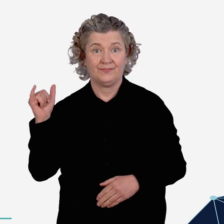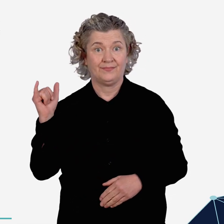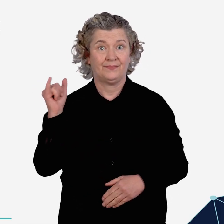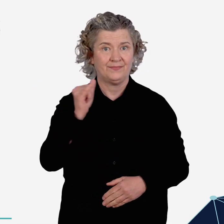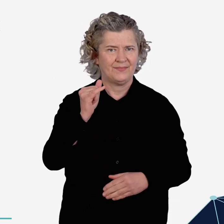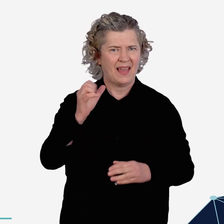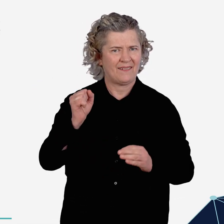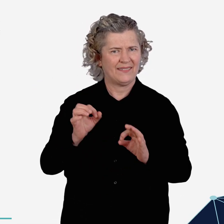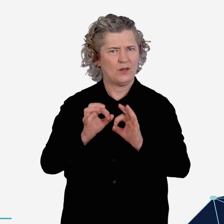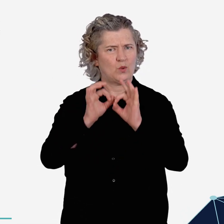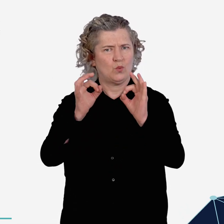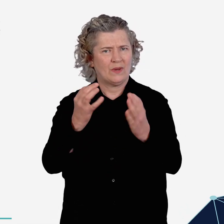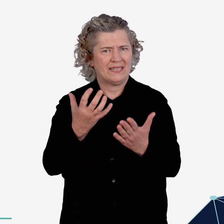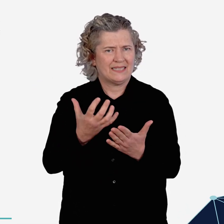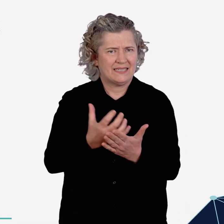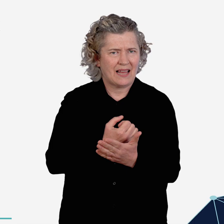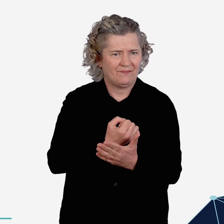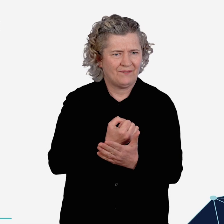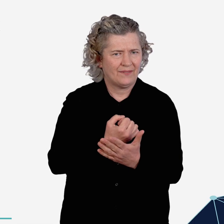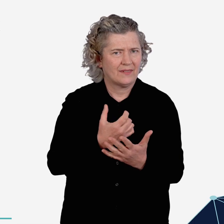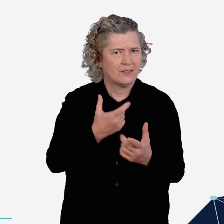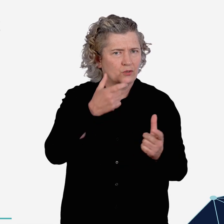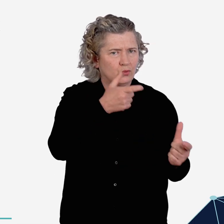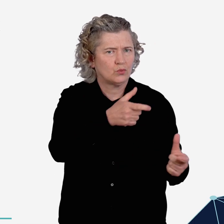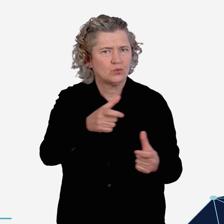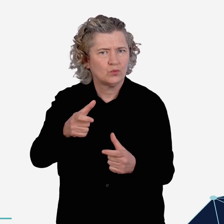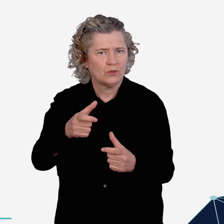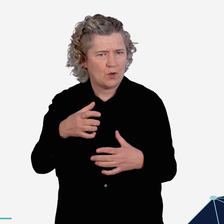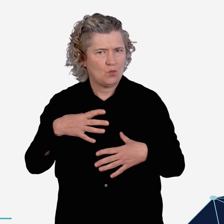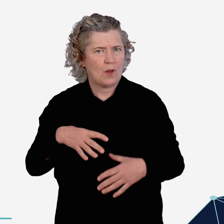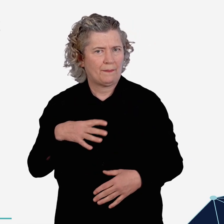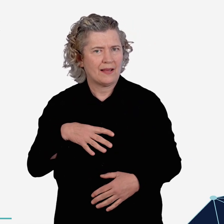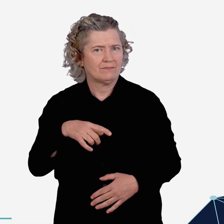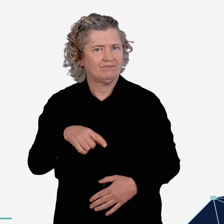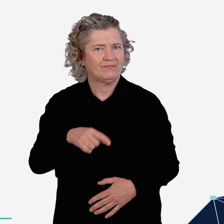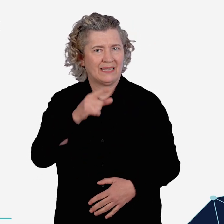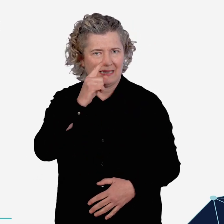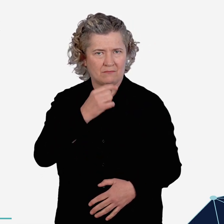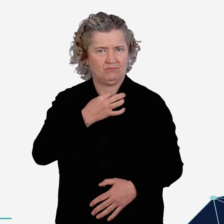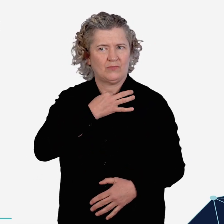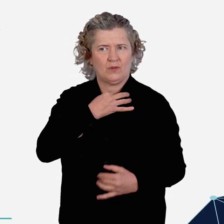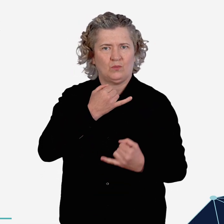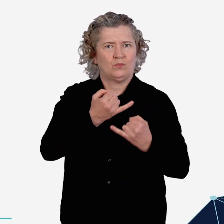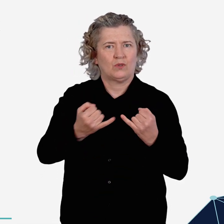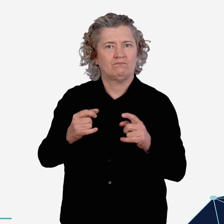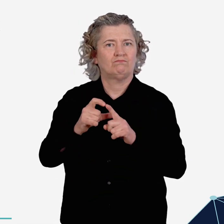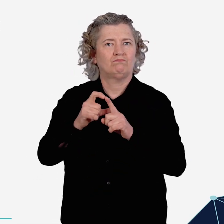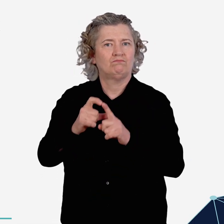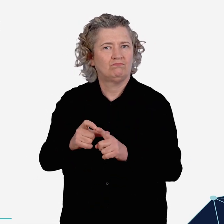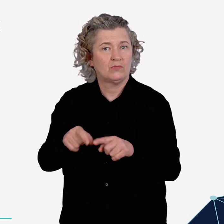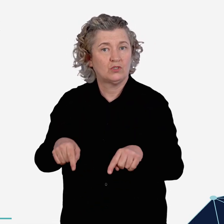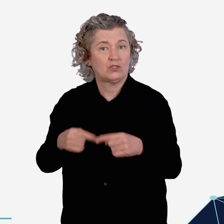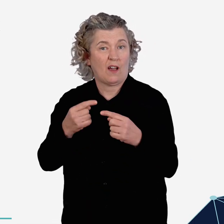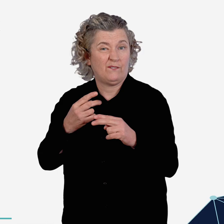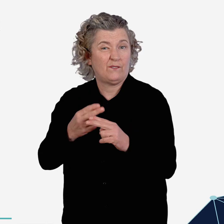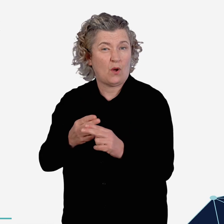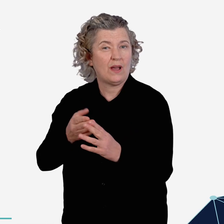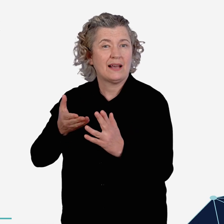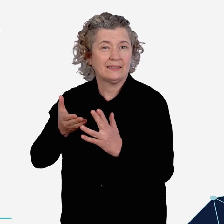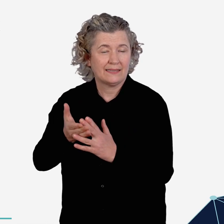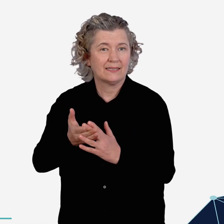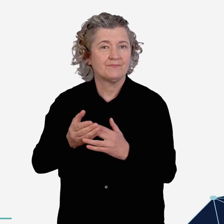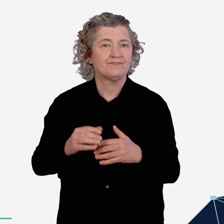Air travel has unique safety and security requirements that pose challenges to accessibility.